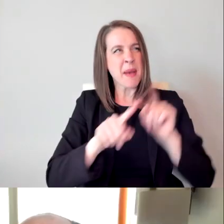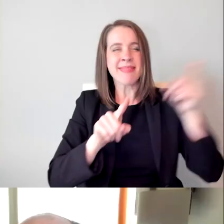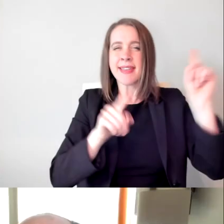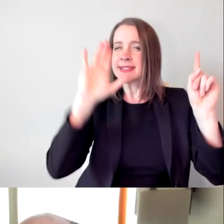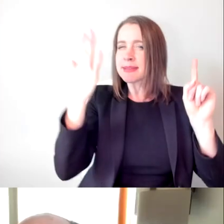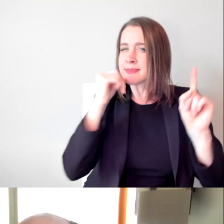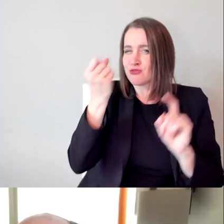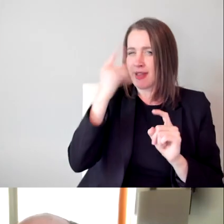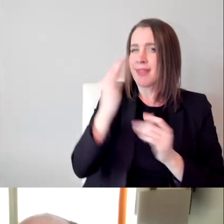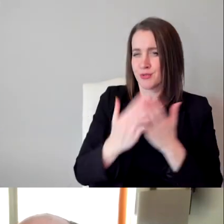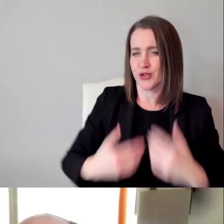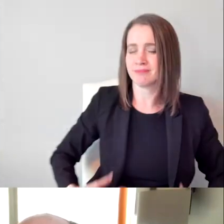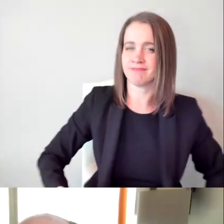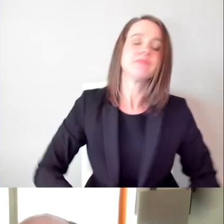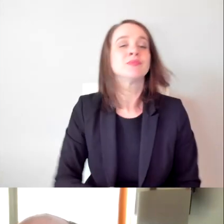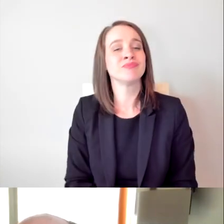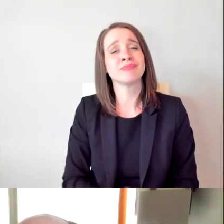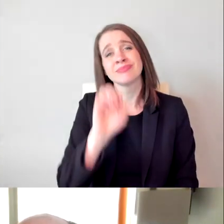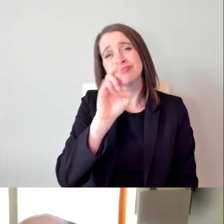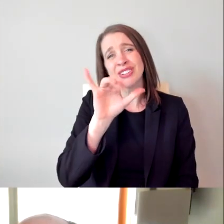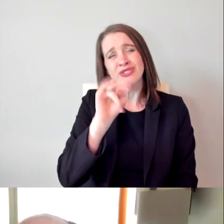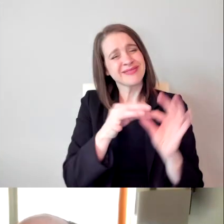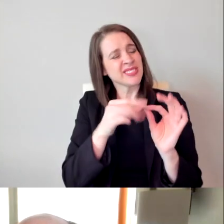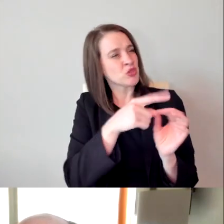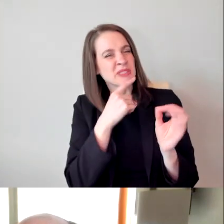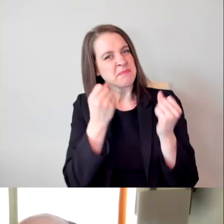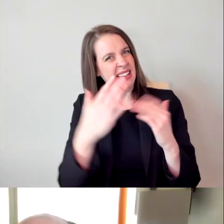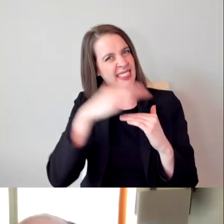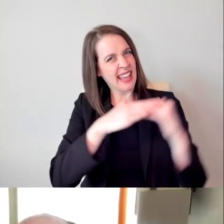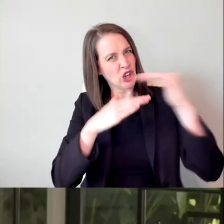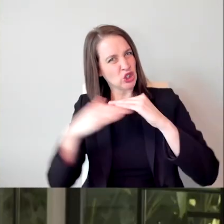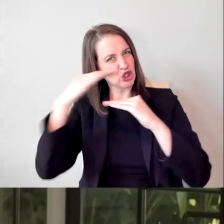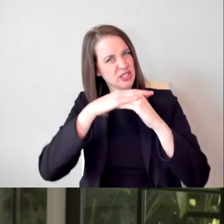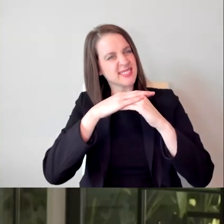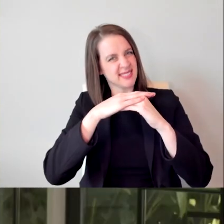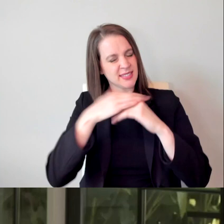I think there's so many layers to it and I think a raised awareness in this moment